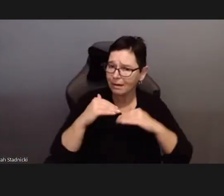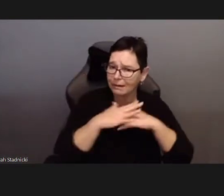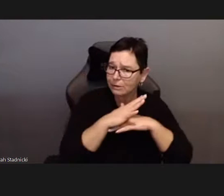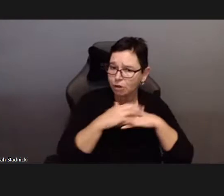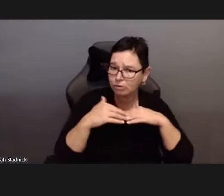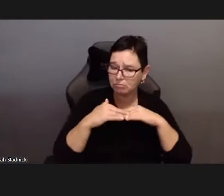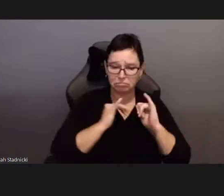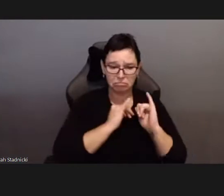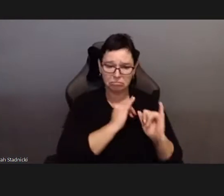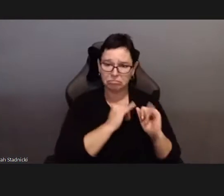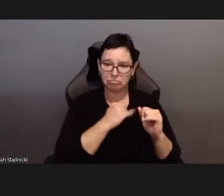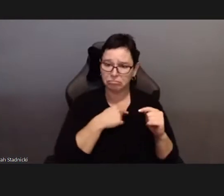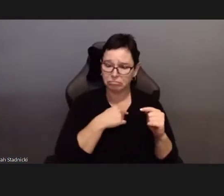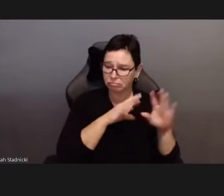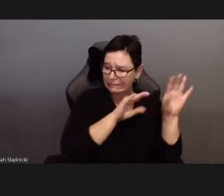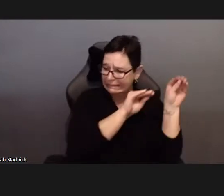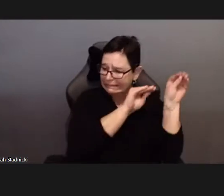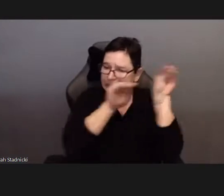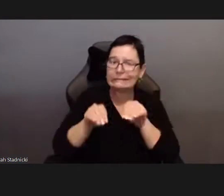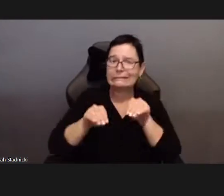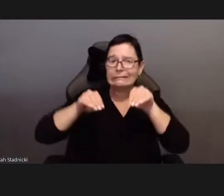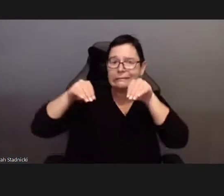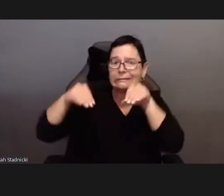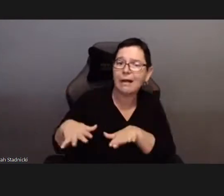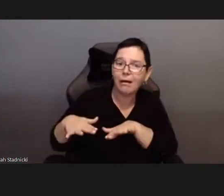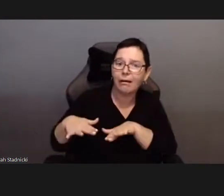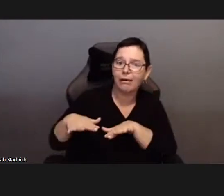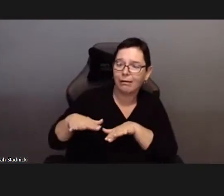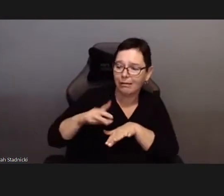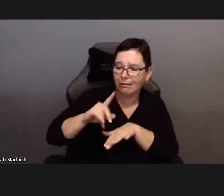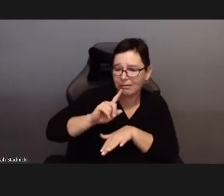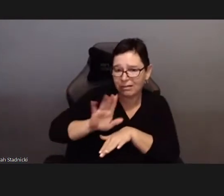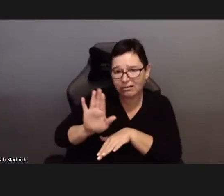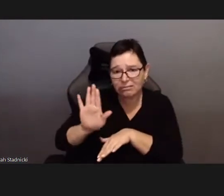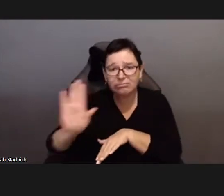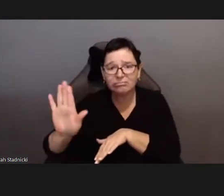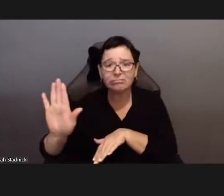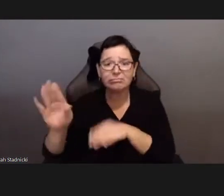and sovereignty in the place you call home.